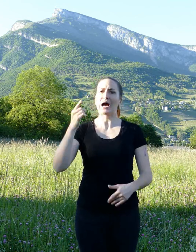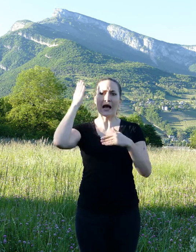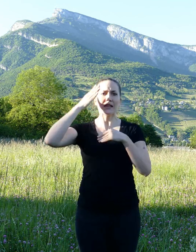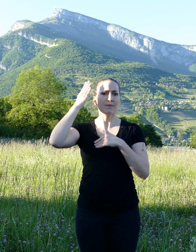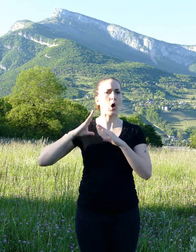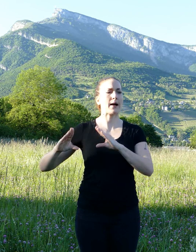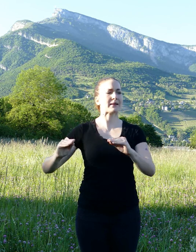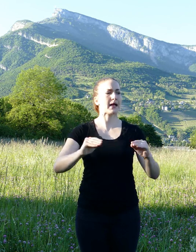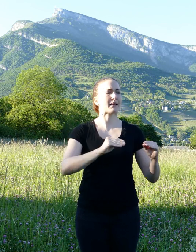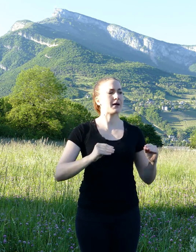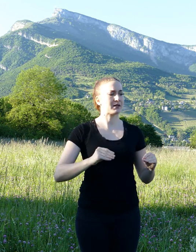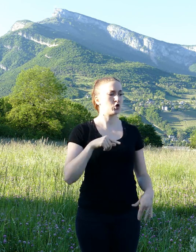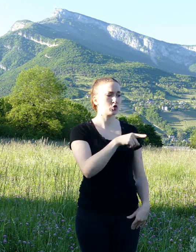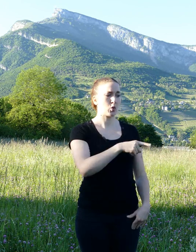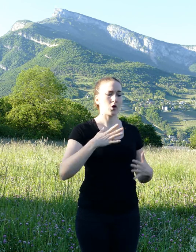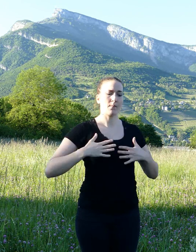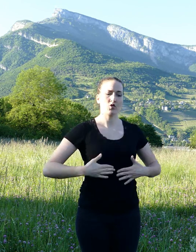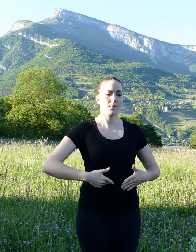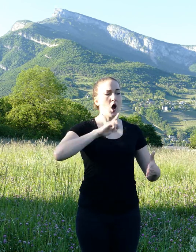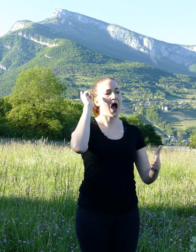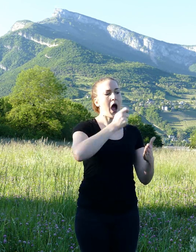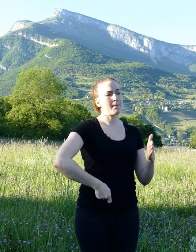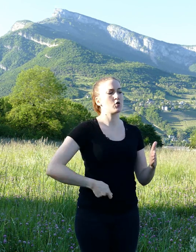a 1000 hazelnut fine to the gerbil, to payback for your misconduct.